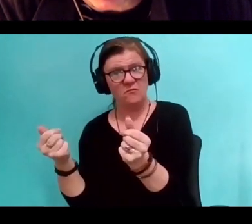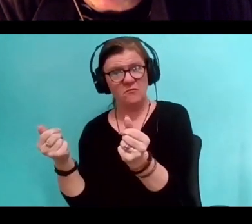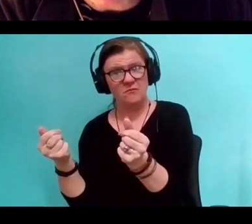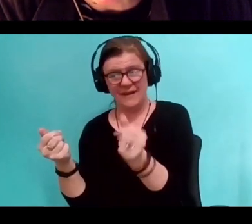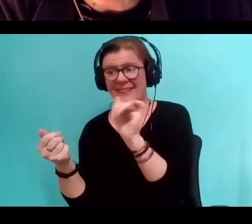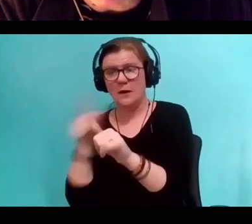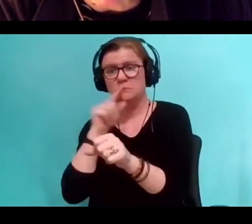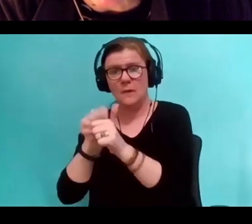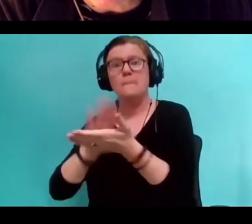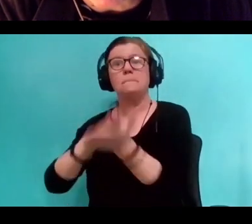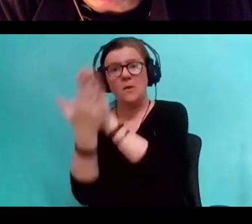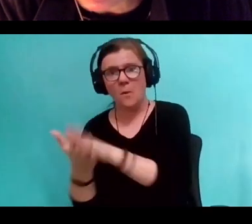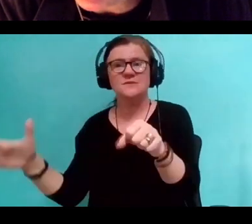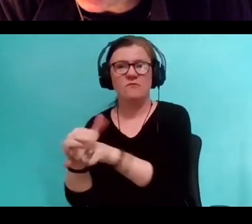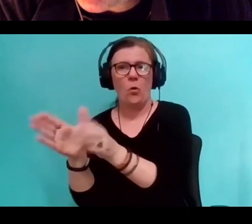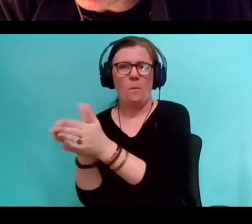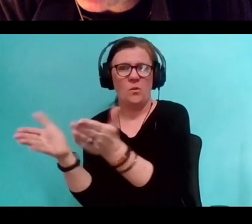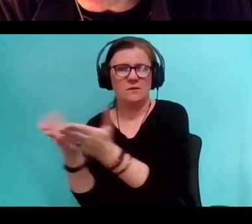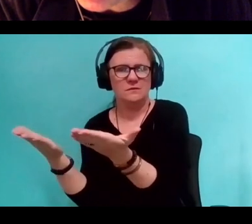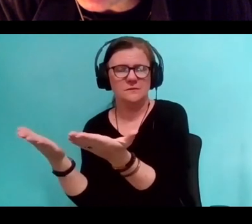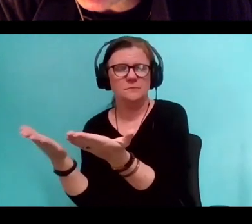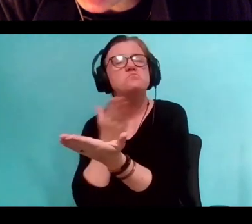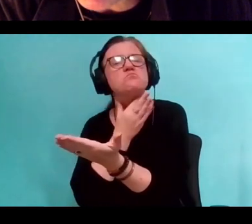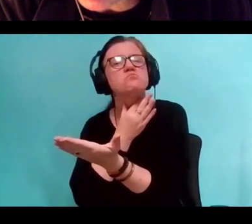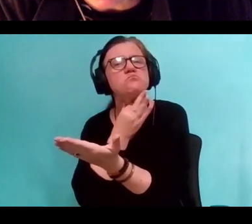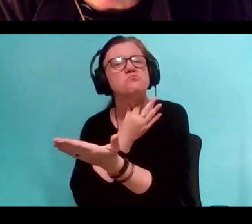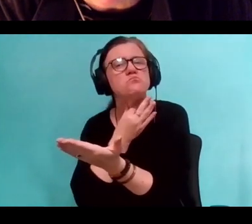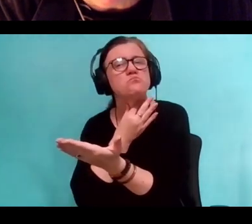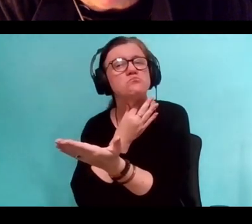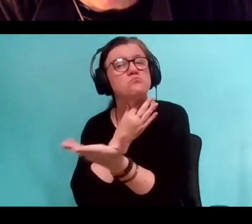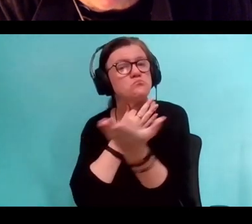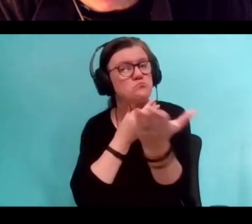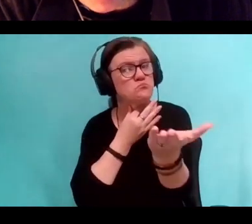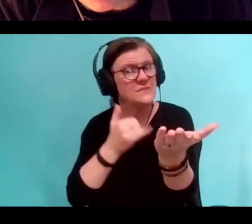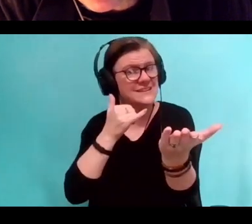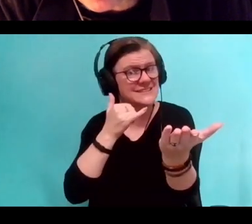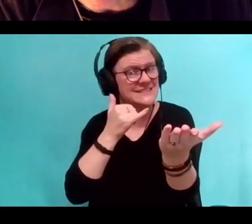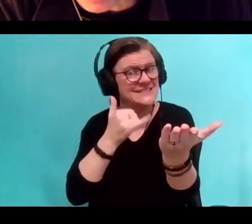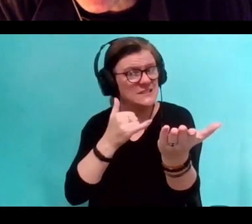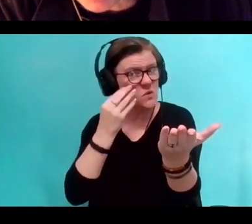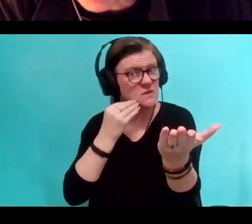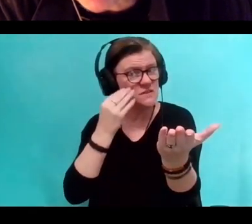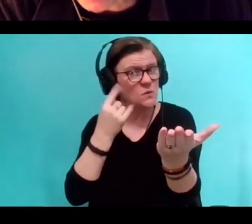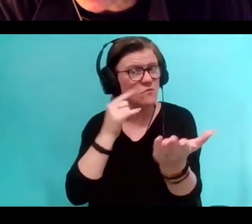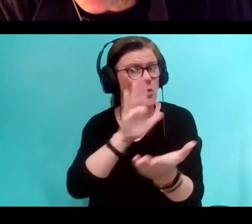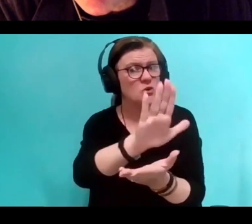It becomes the writing of the book. I'm just wondering if this sounds at all familiar for your writing of the, "Golem Girl?"